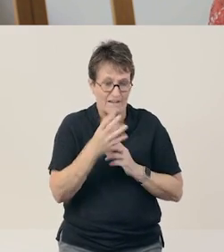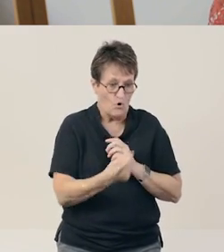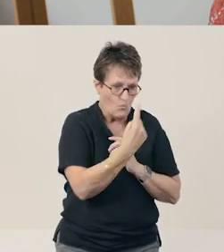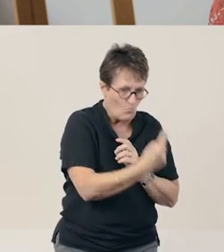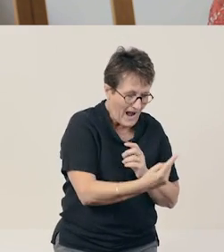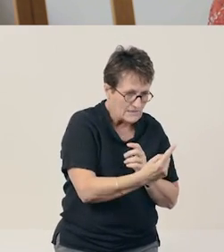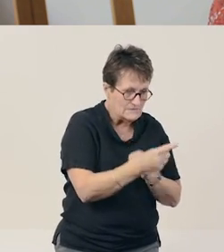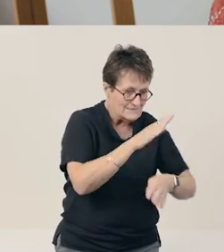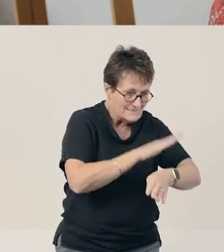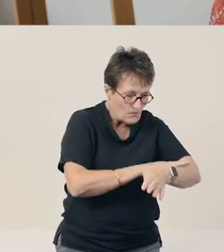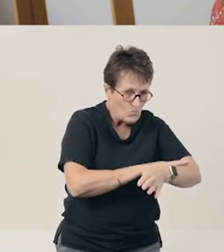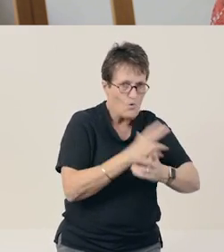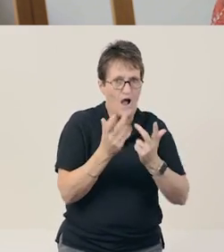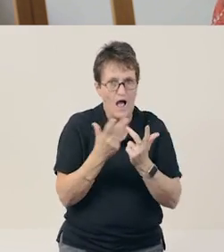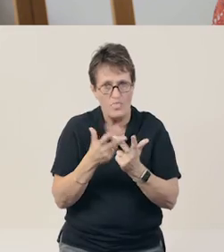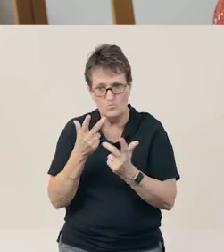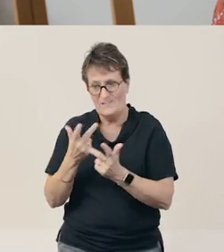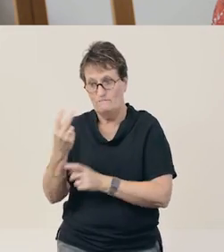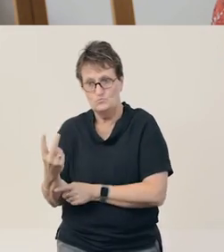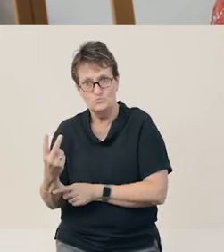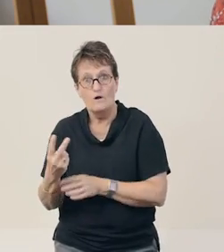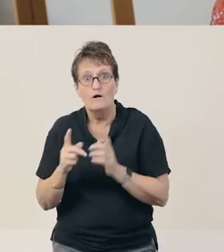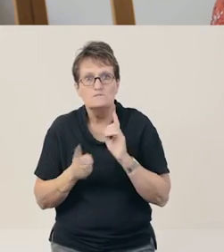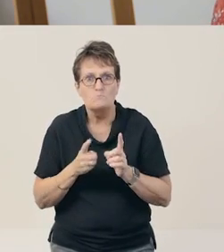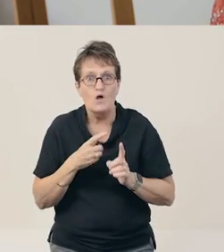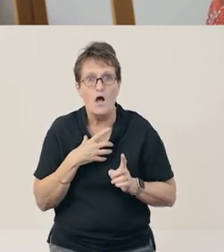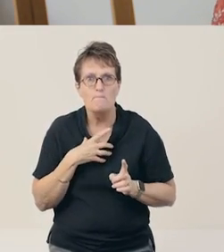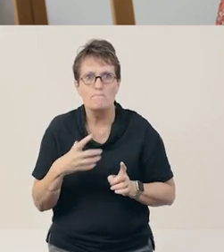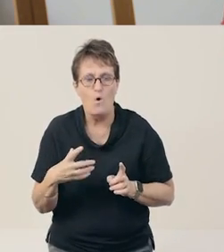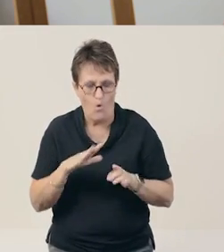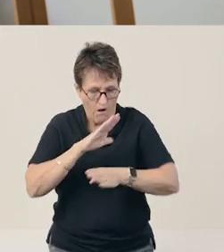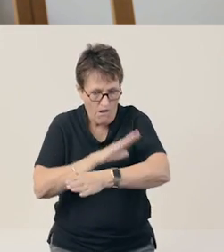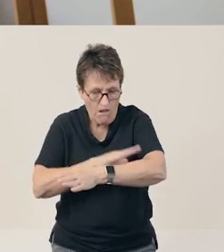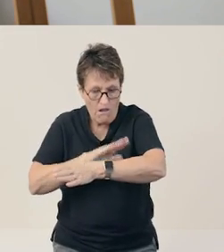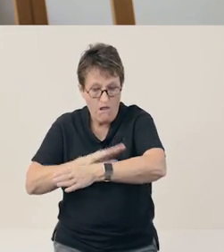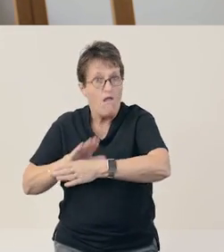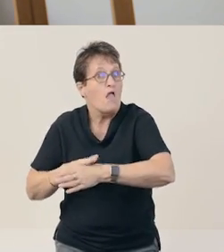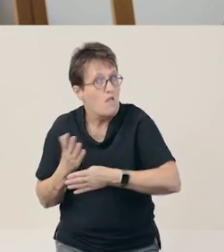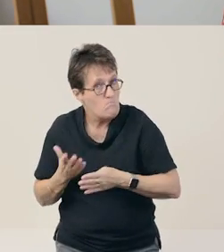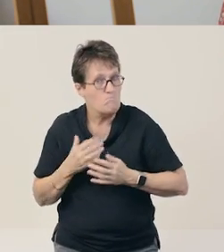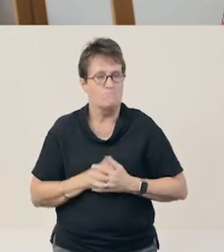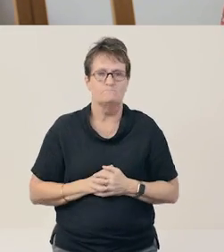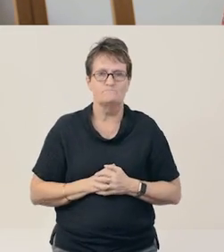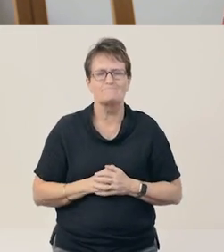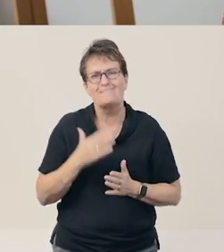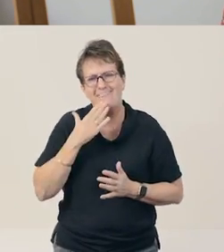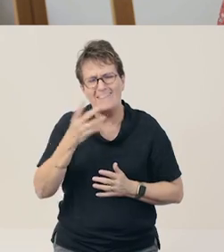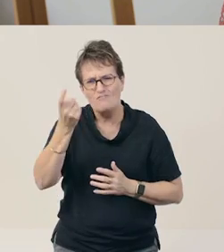but we know that, sometimes, words have more than two syllables too. That's so true. Sarah, thank you for coming along today,